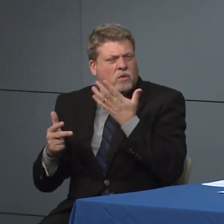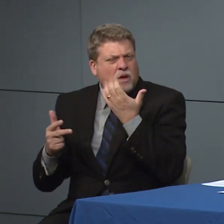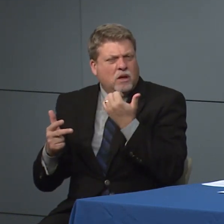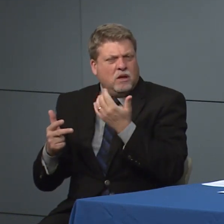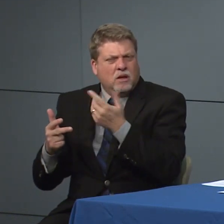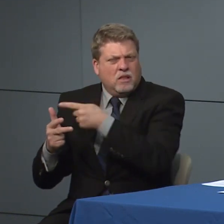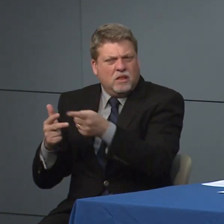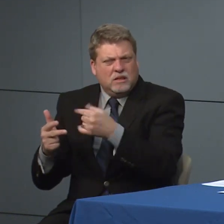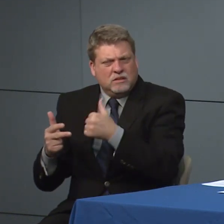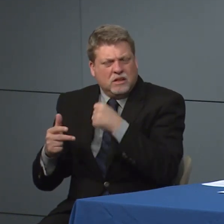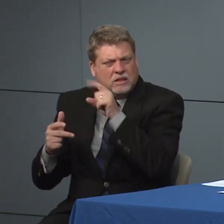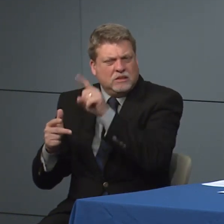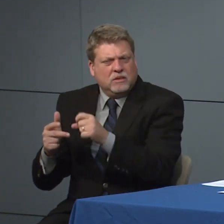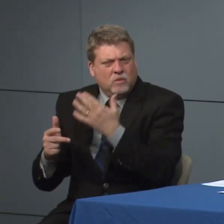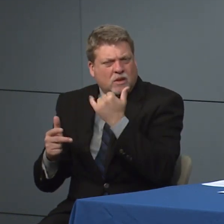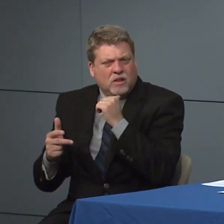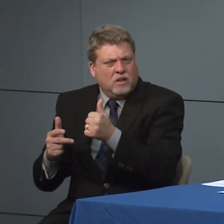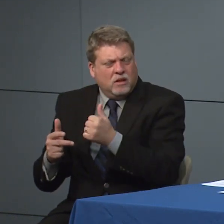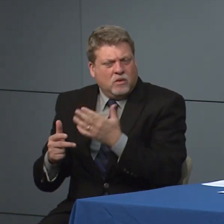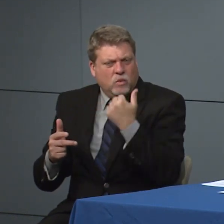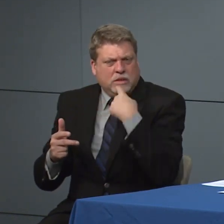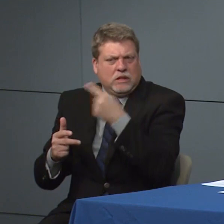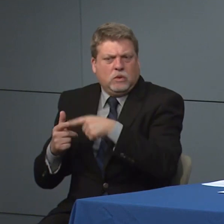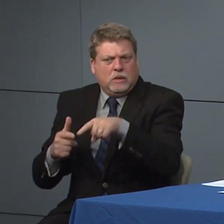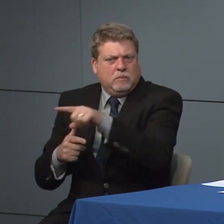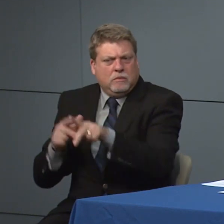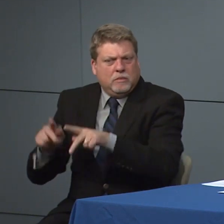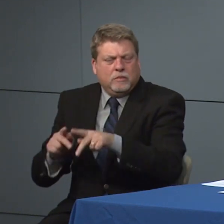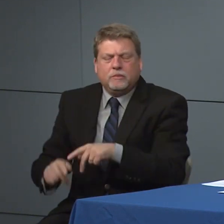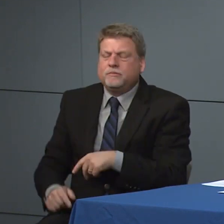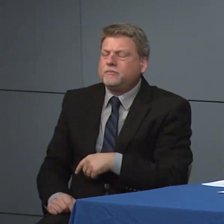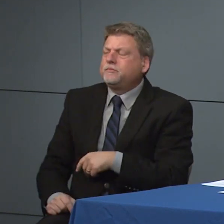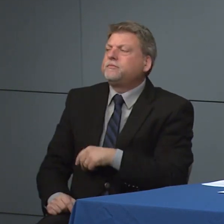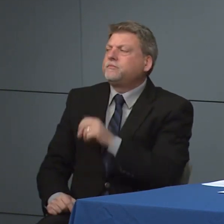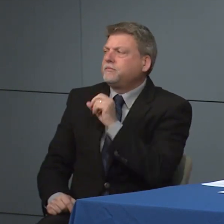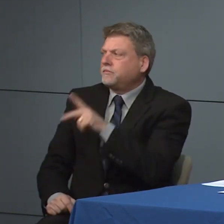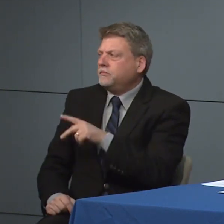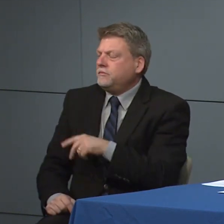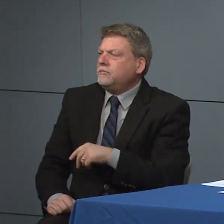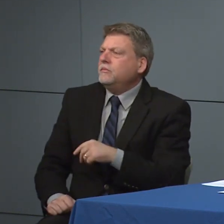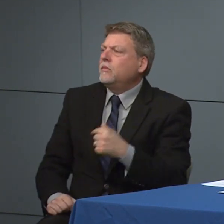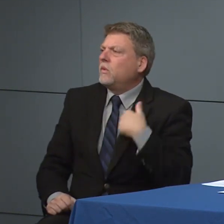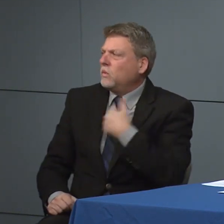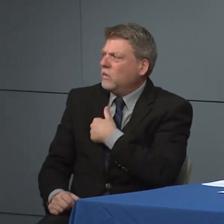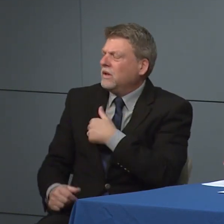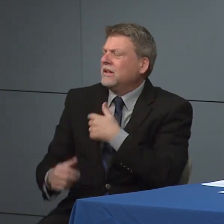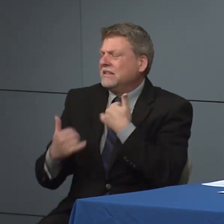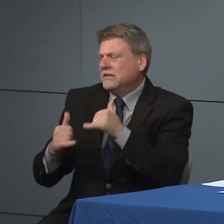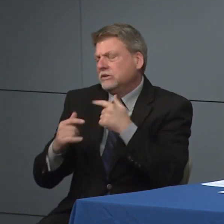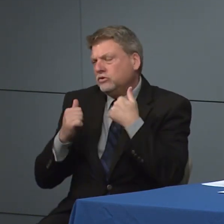And so what we've been working a lot on is on developing a more provider guidance so that our provider